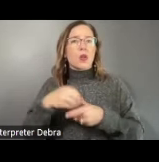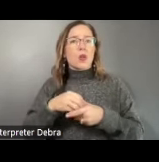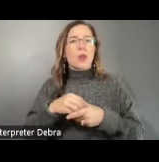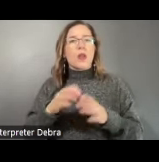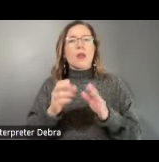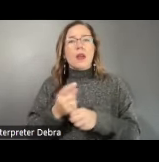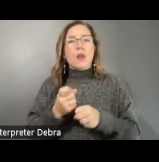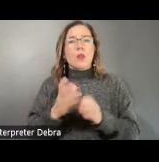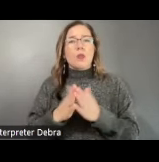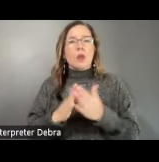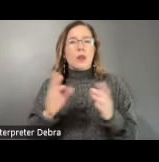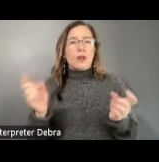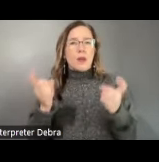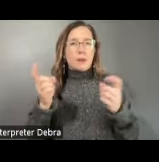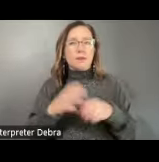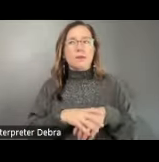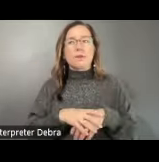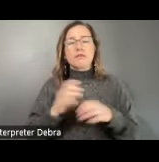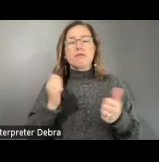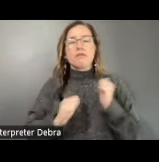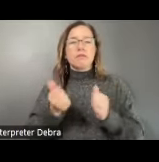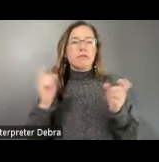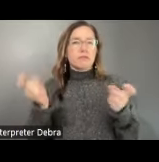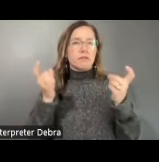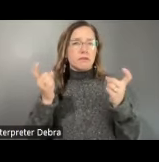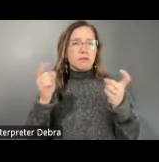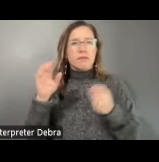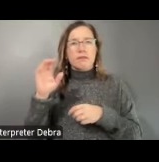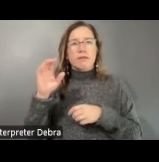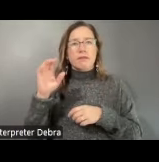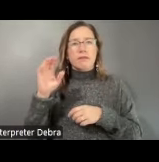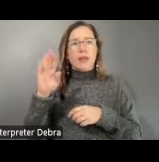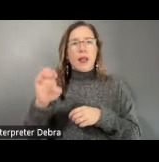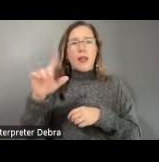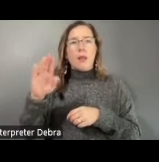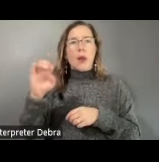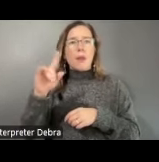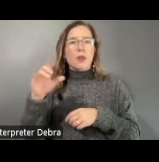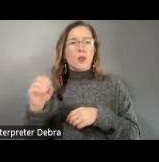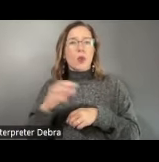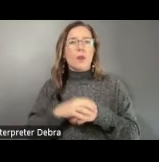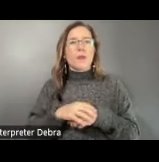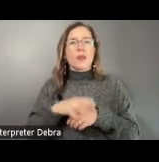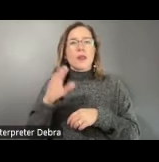the theater festival, El Bombazo Criollo, the Caguenos Adoptivos y Centenarios concert,